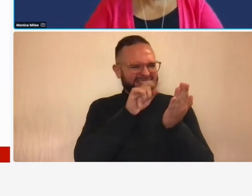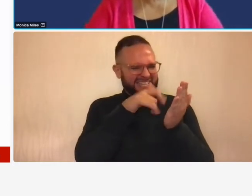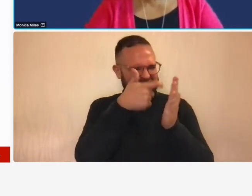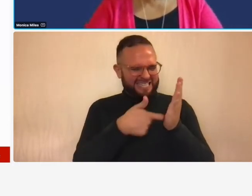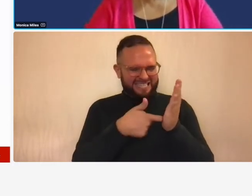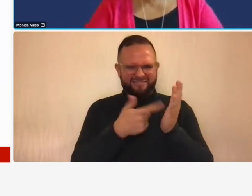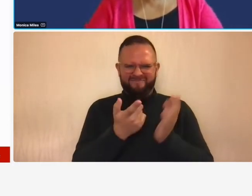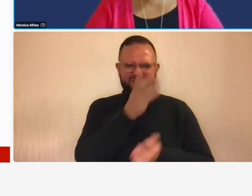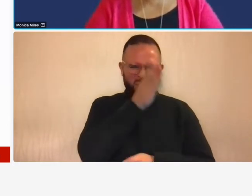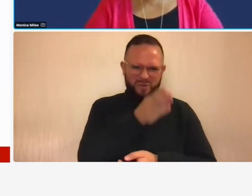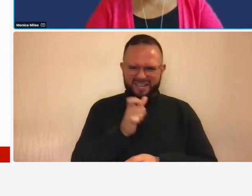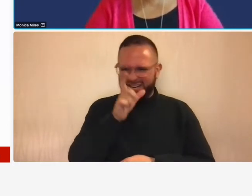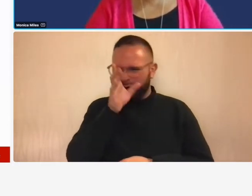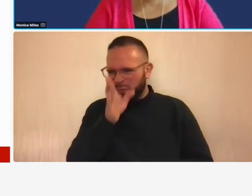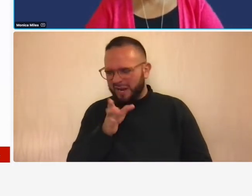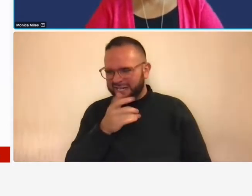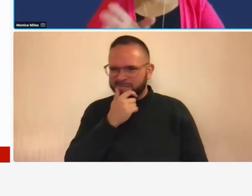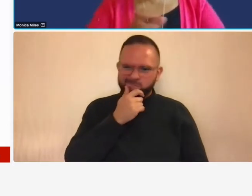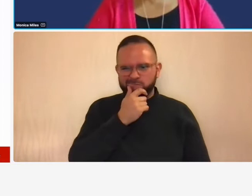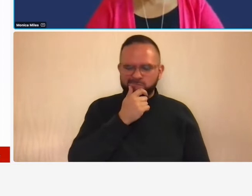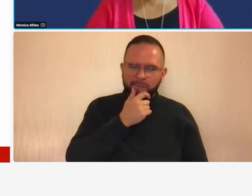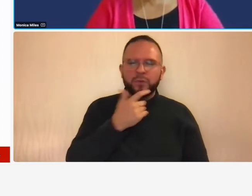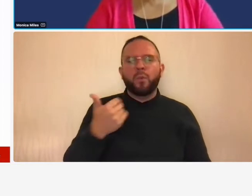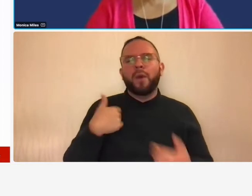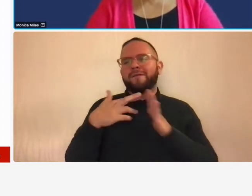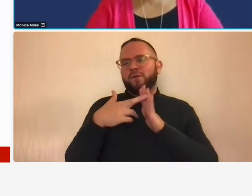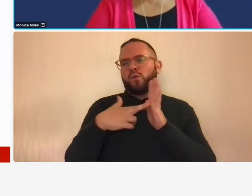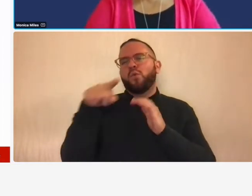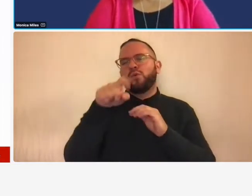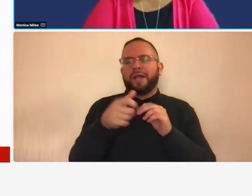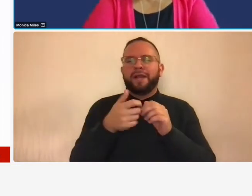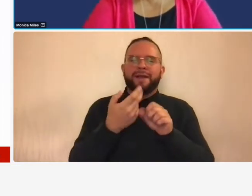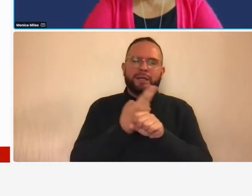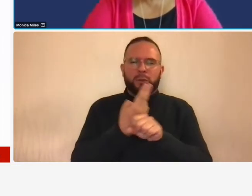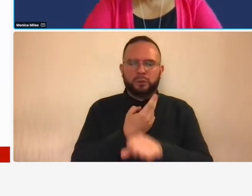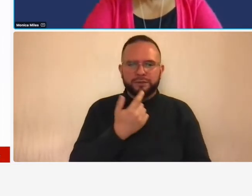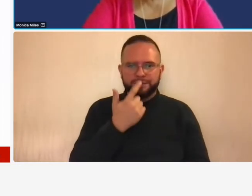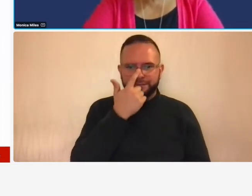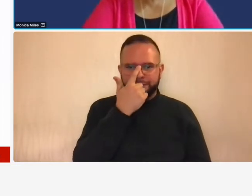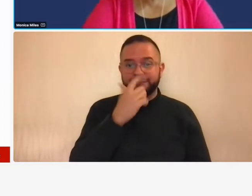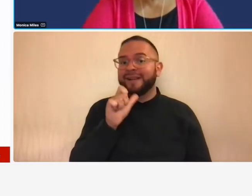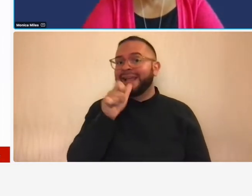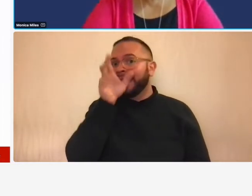rule of thumb so um now let's look at indirect costs and those costs are costs that are not